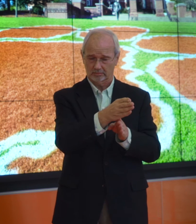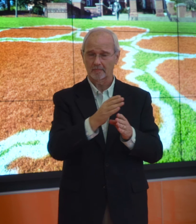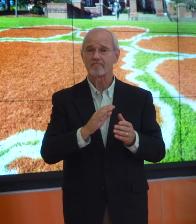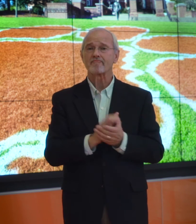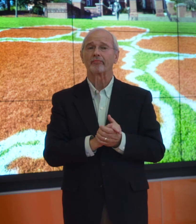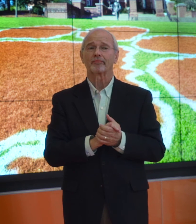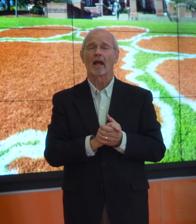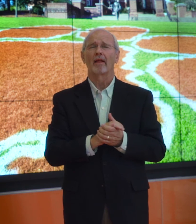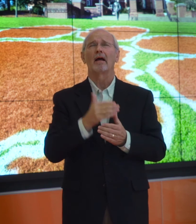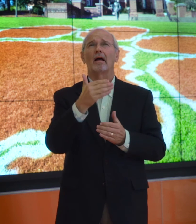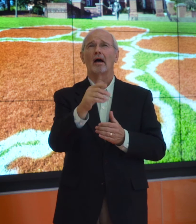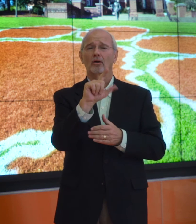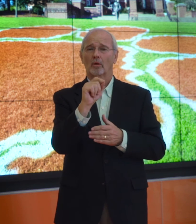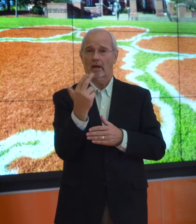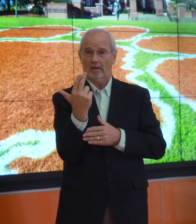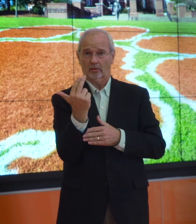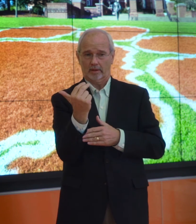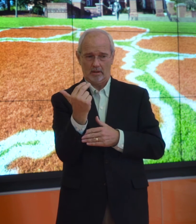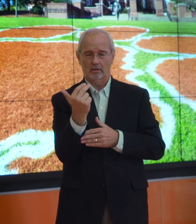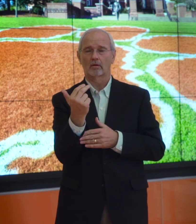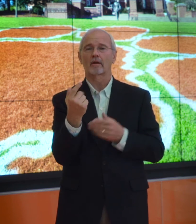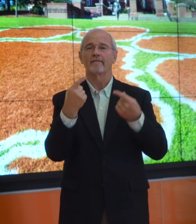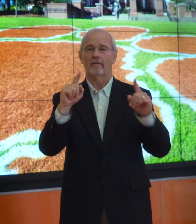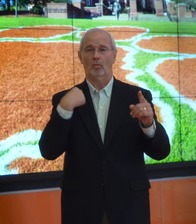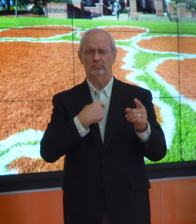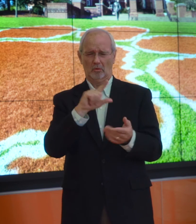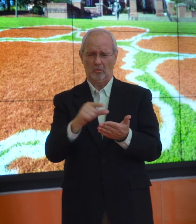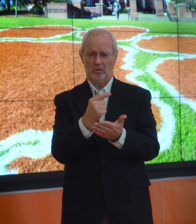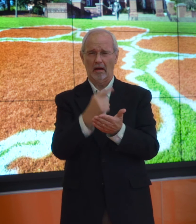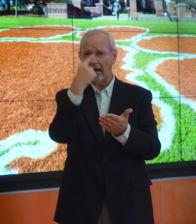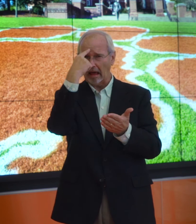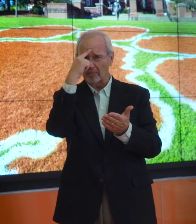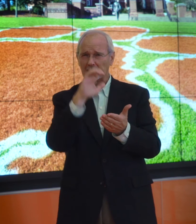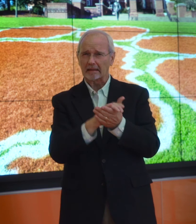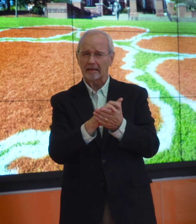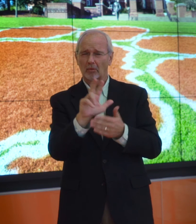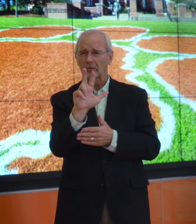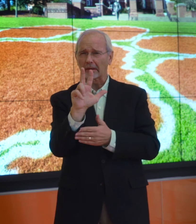Finally in Spring 2013, we graduated - I believe -